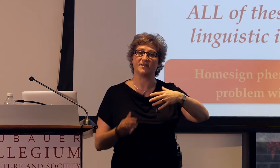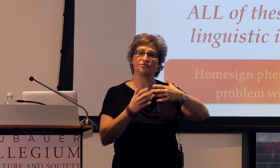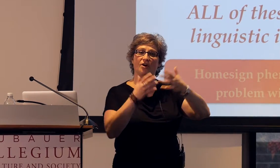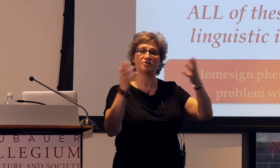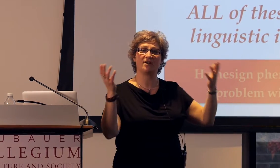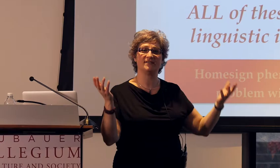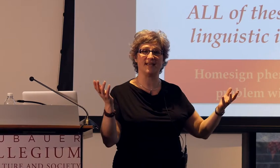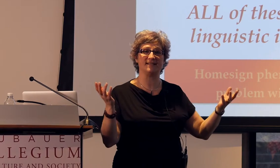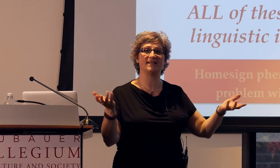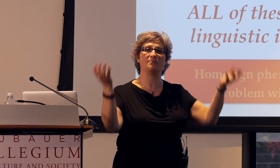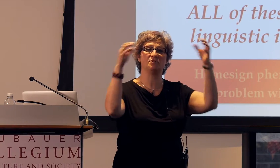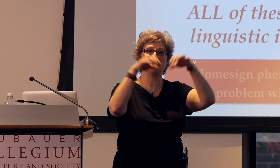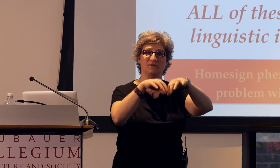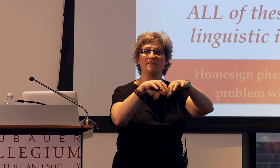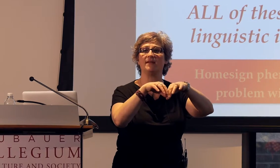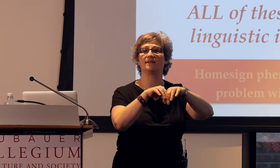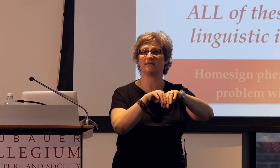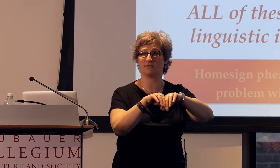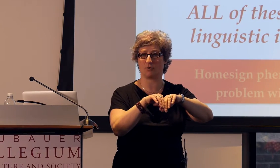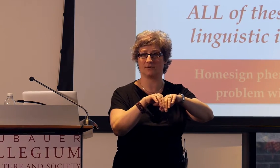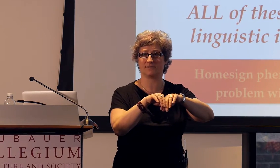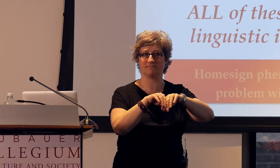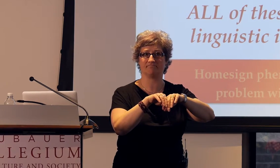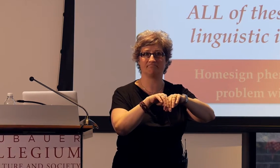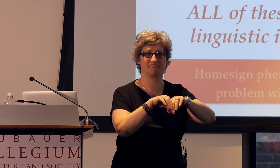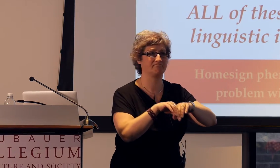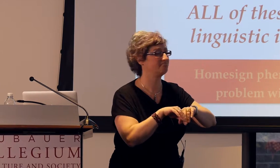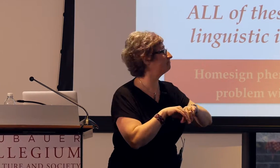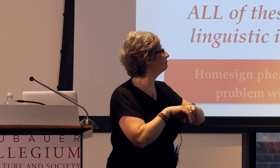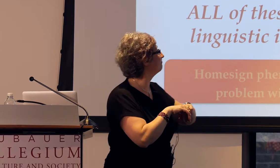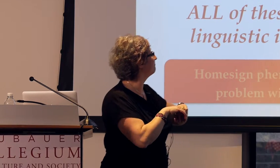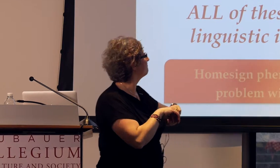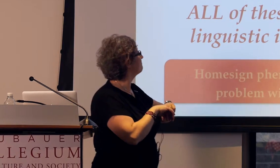that the structure of a sentence helps you learn the meanings of the words.